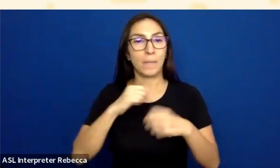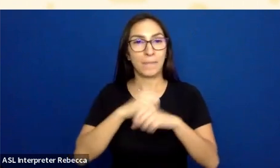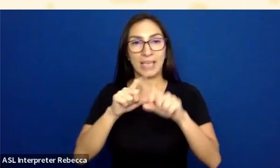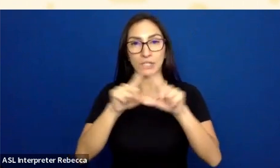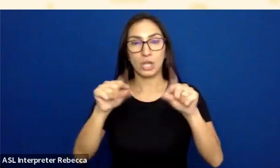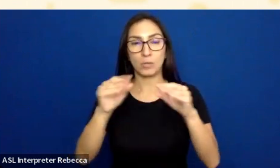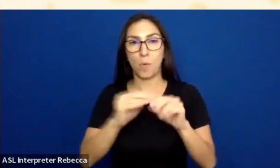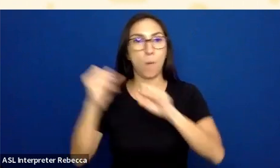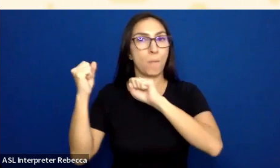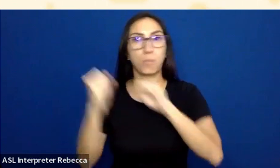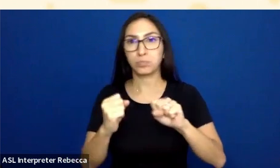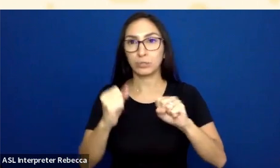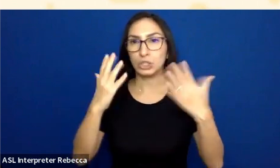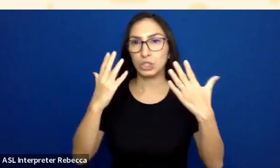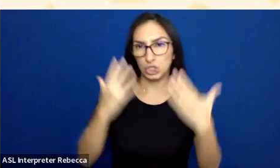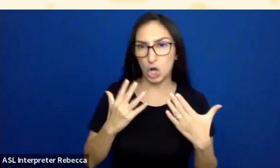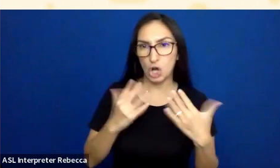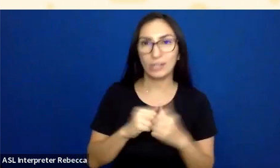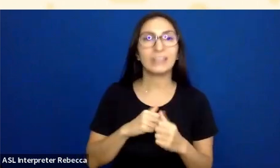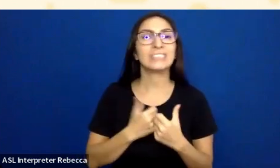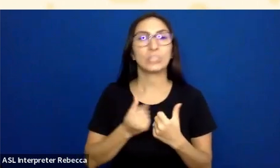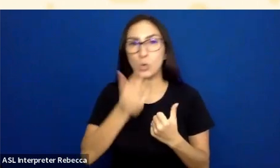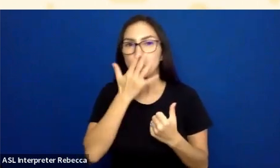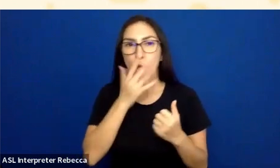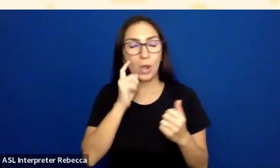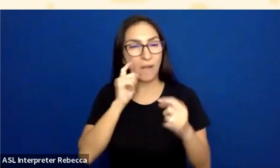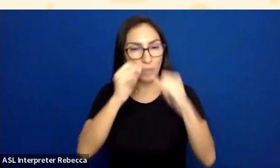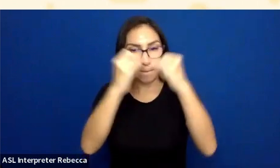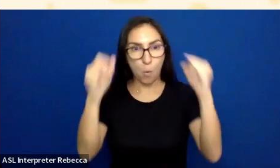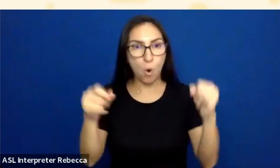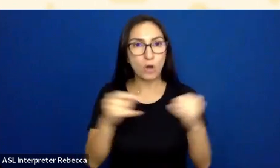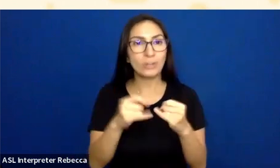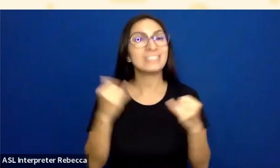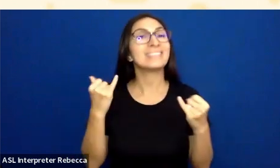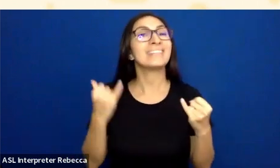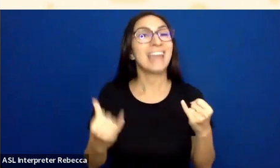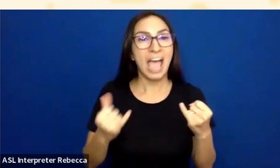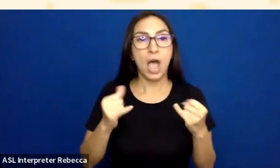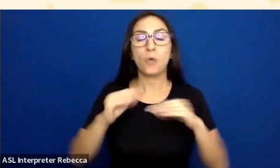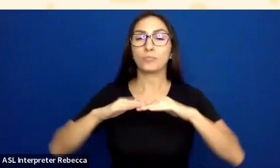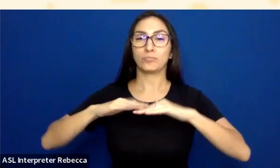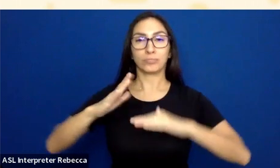and now the color difference between of the borders is at least 3-to-1, that would actually pass.